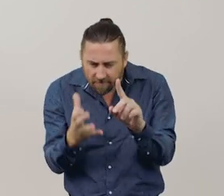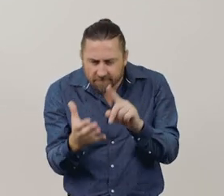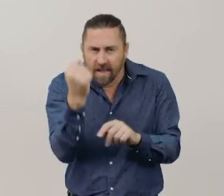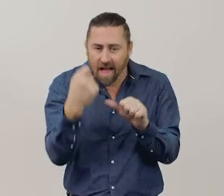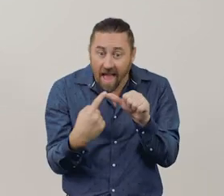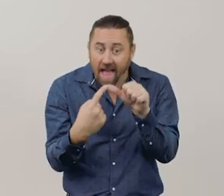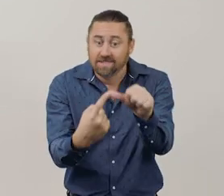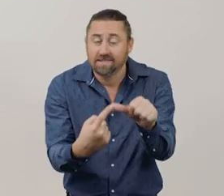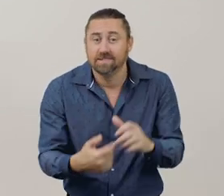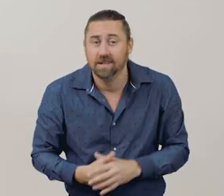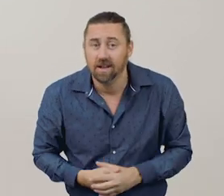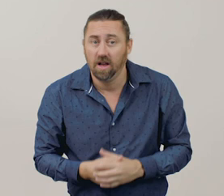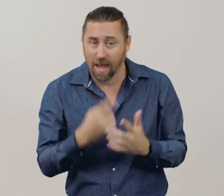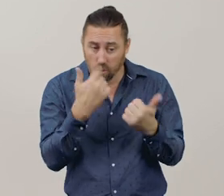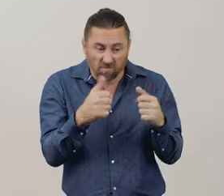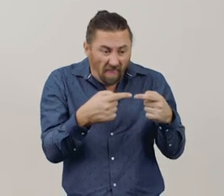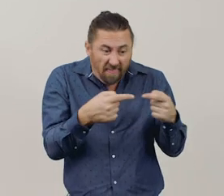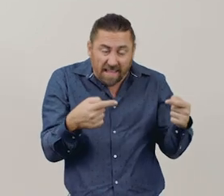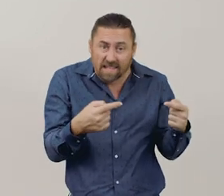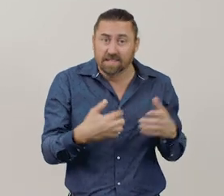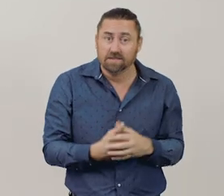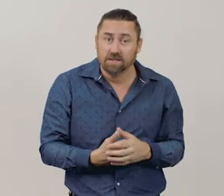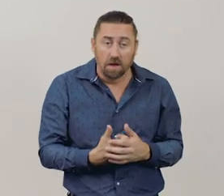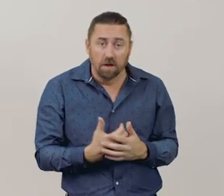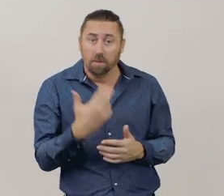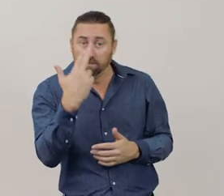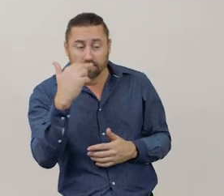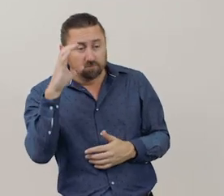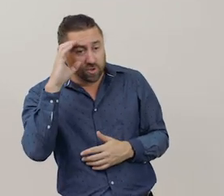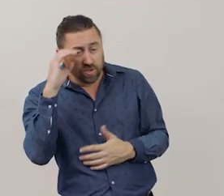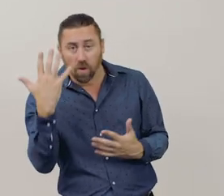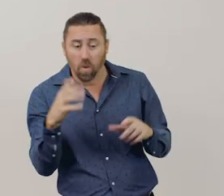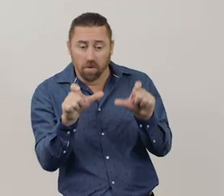including materials, images, and tens frames.